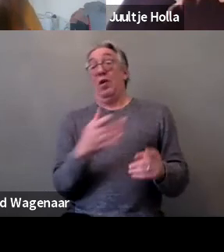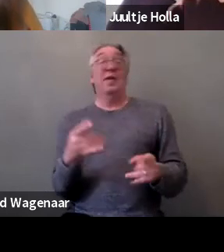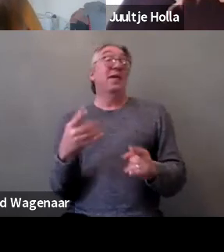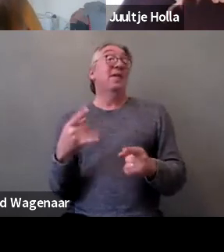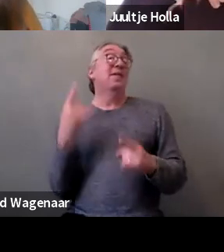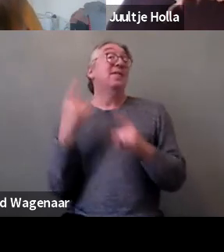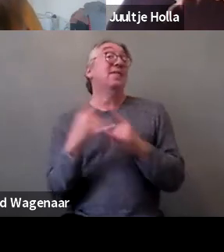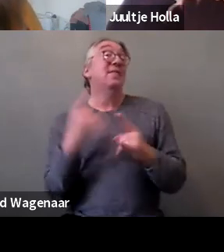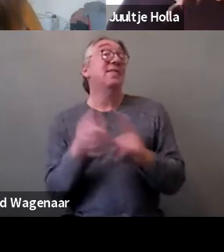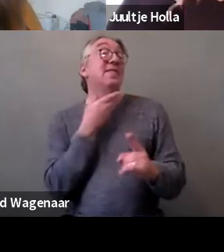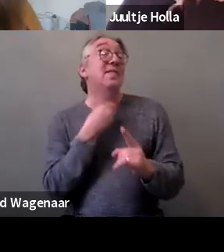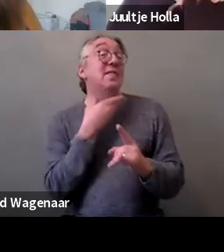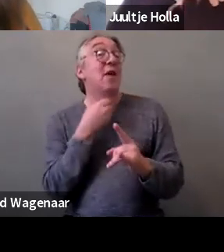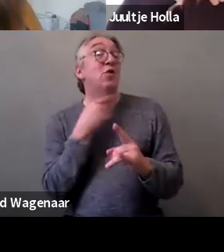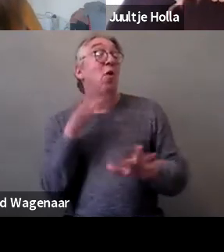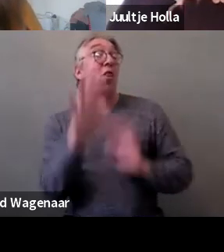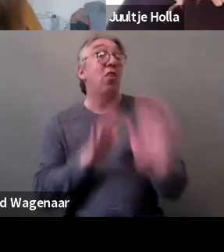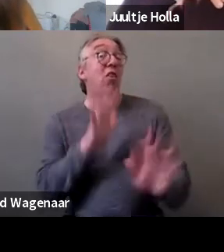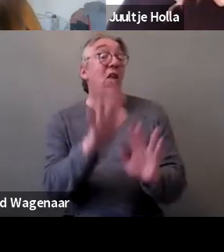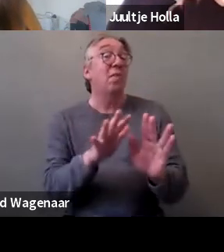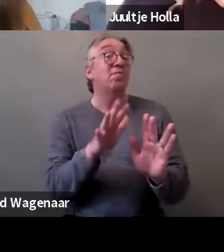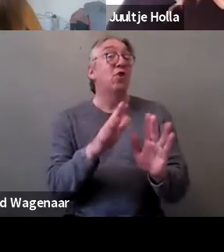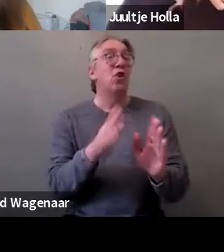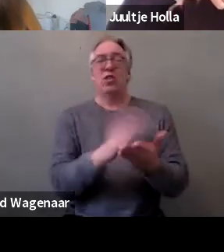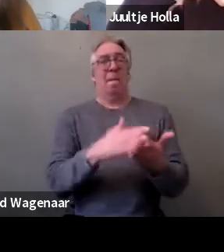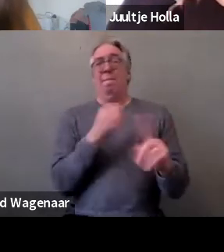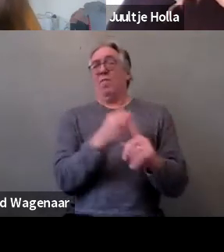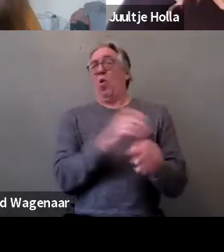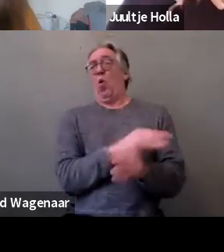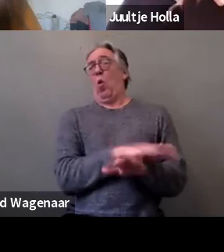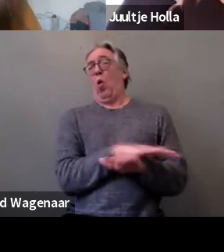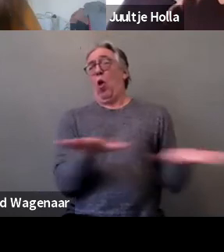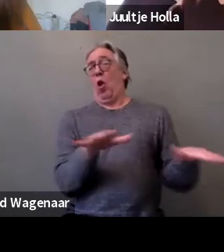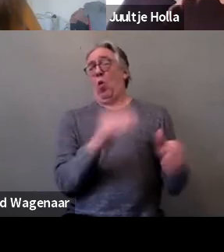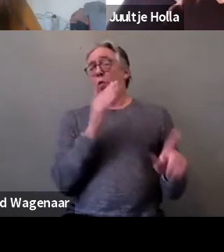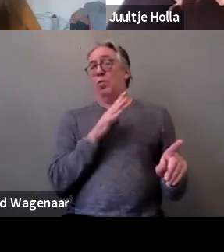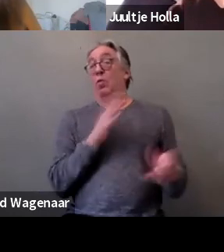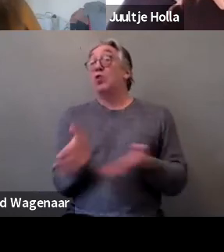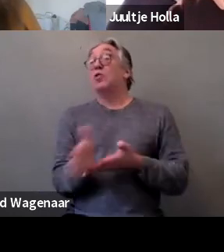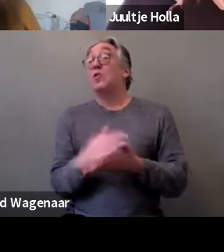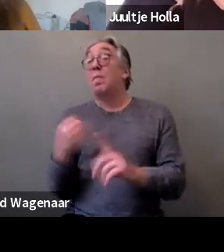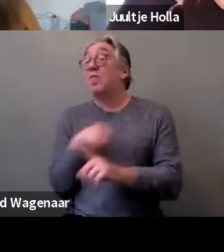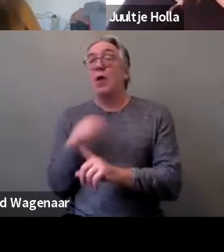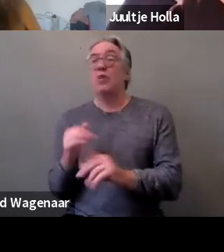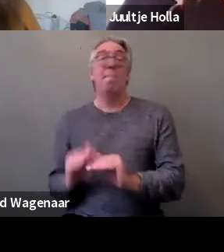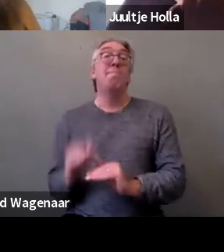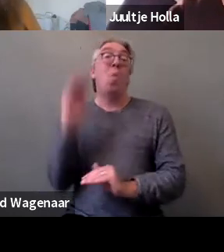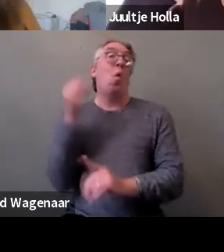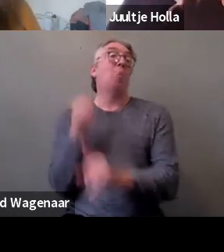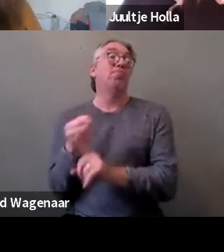but also other parts of violence that are more specific to women with disabilities that need to be addressed.